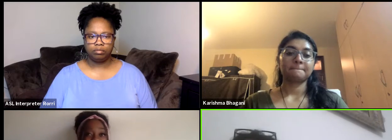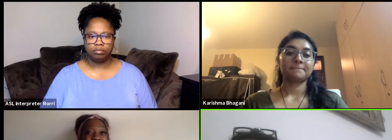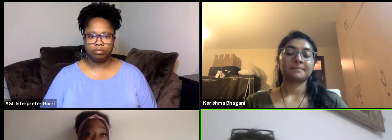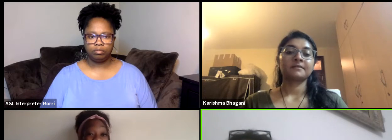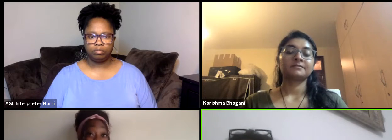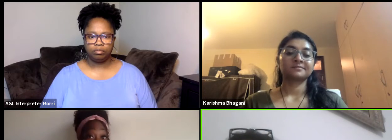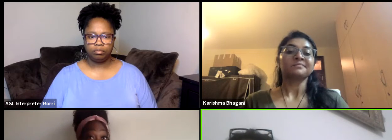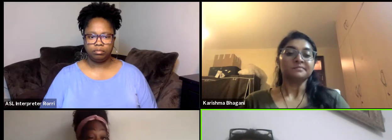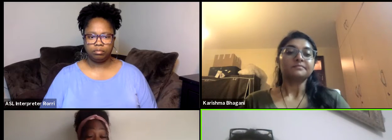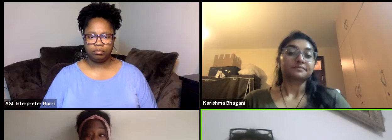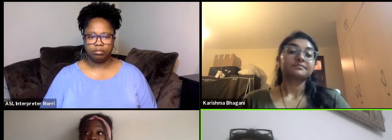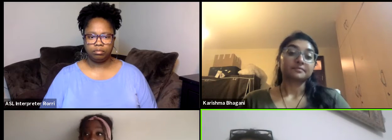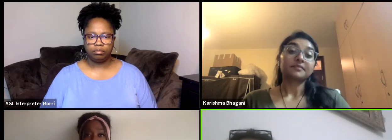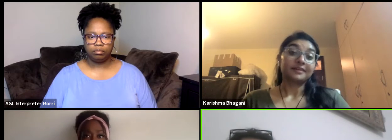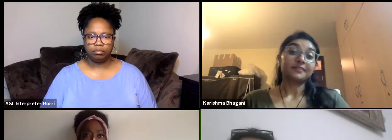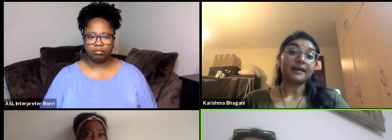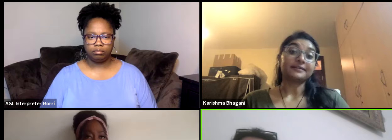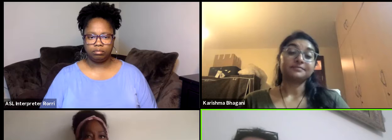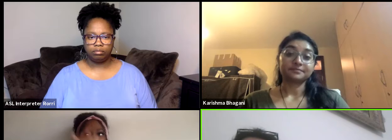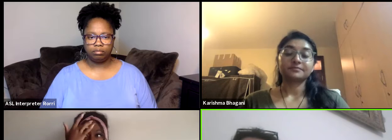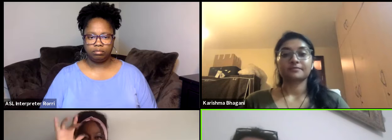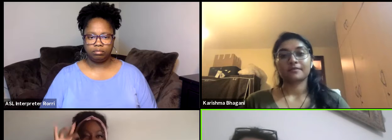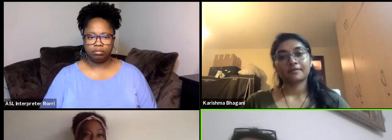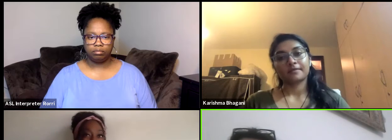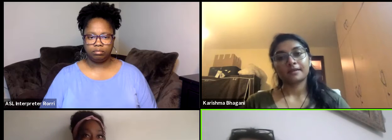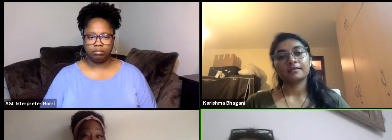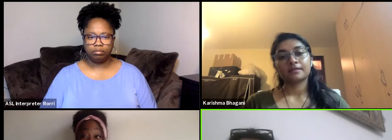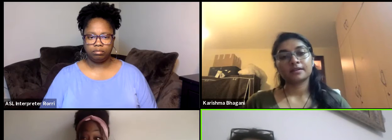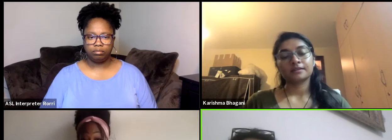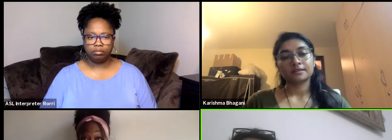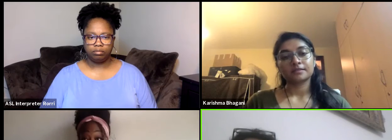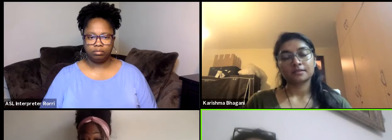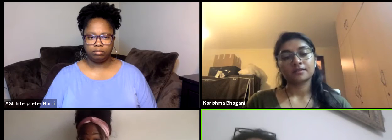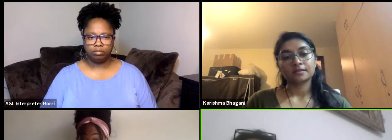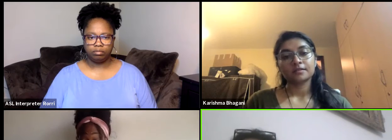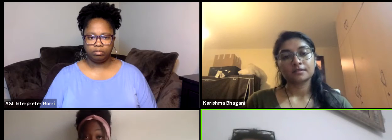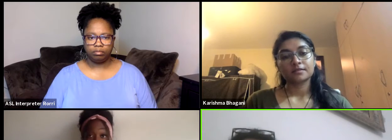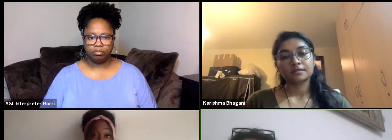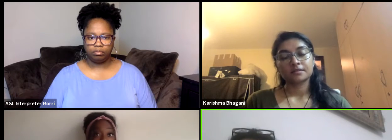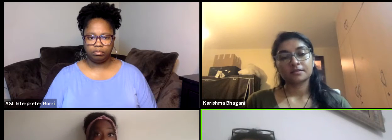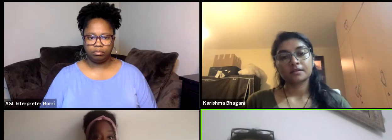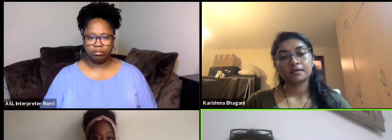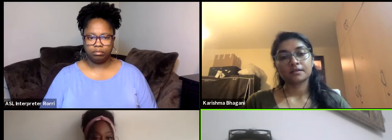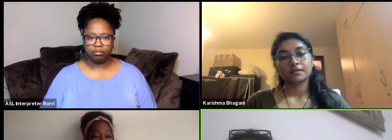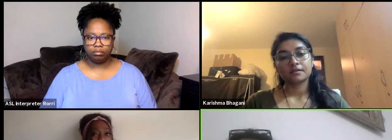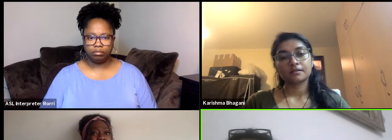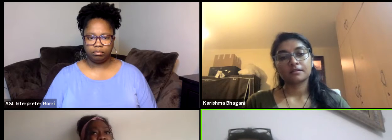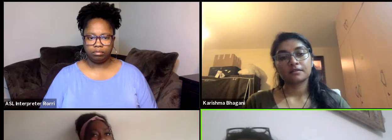is intellectual property. So it helped me a lot same when it was student in Tunisia I was just selling books